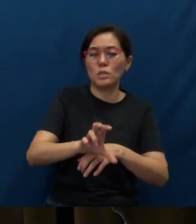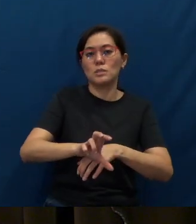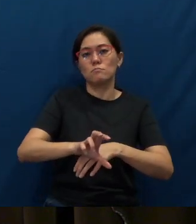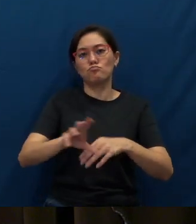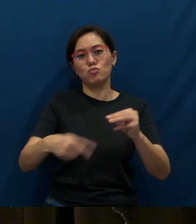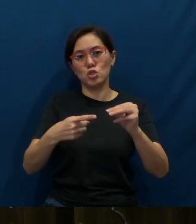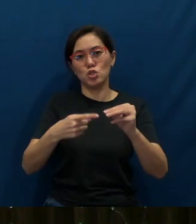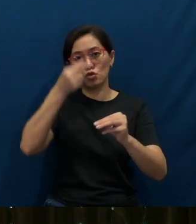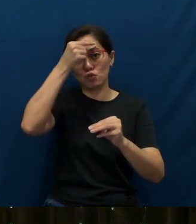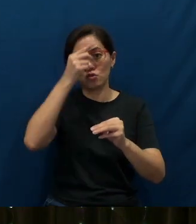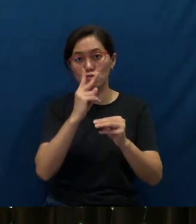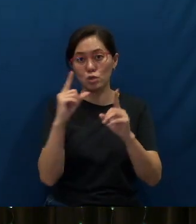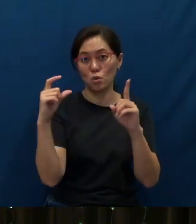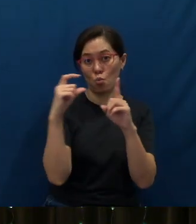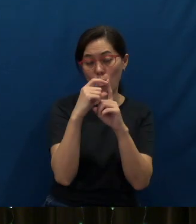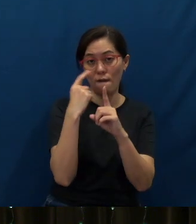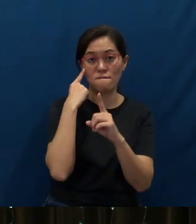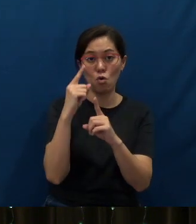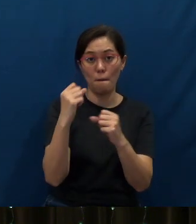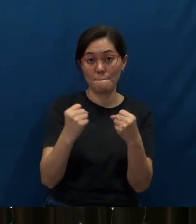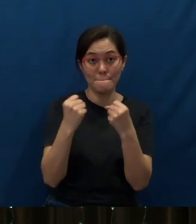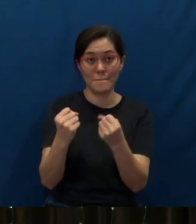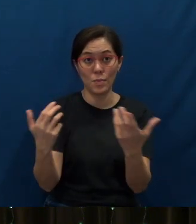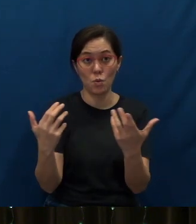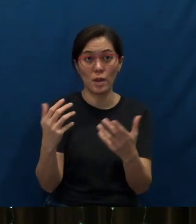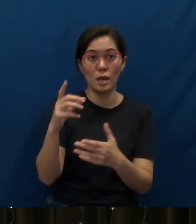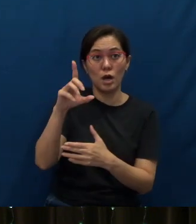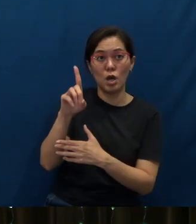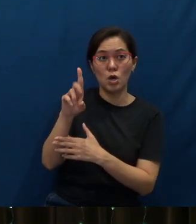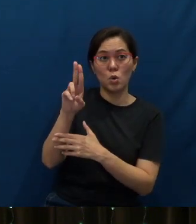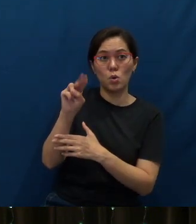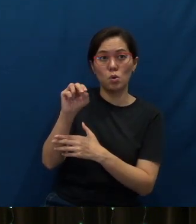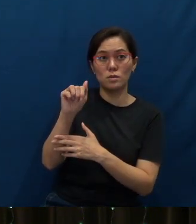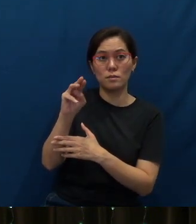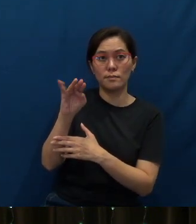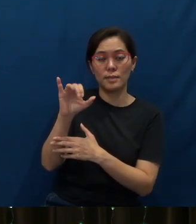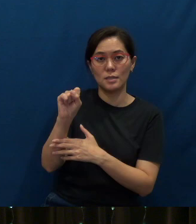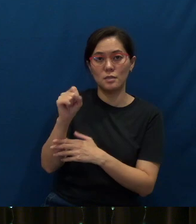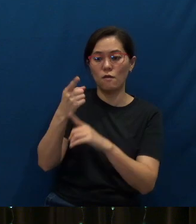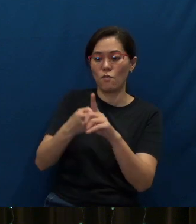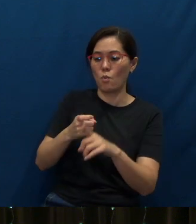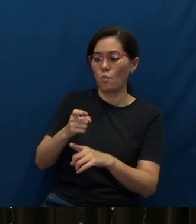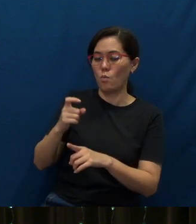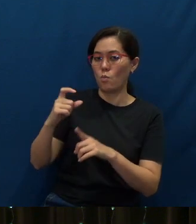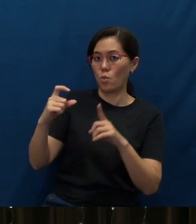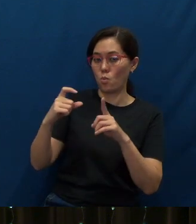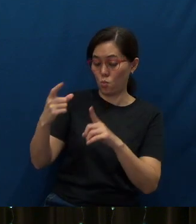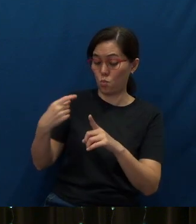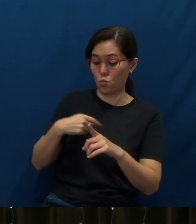The Greek word for ‘power’ is ‘dunamis’, from which we get the word ‘dynamic’,